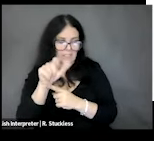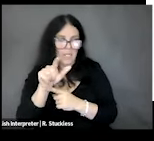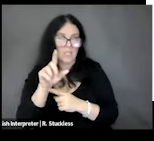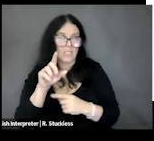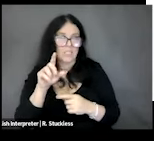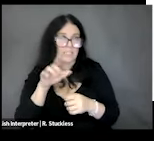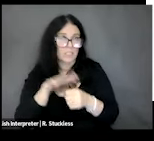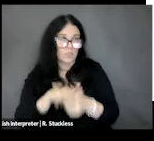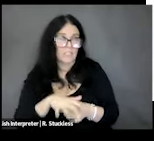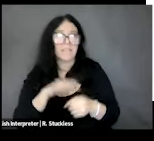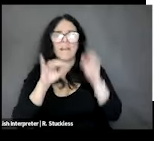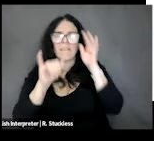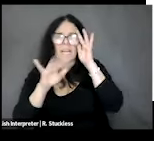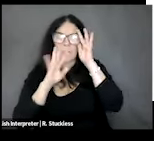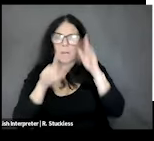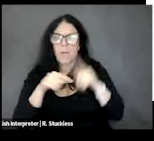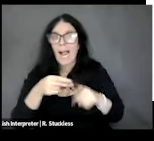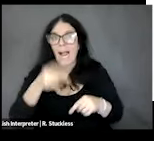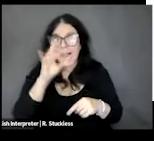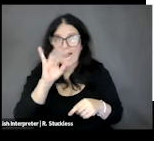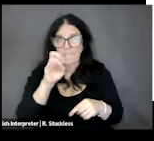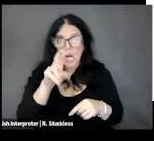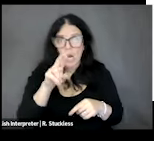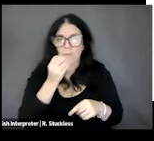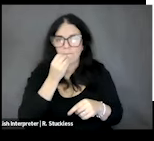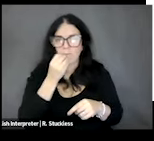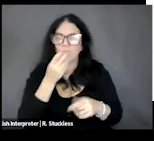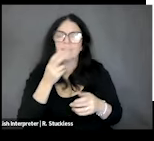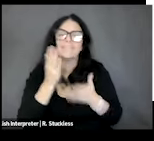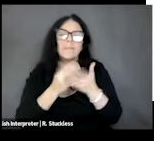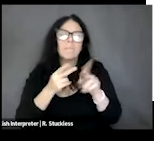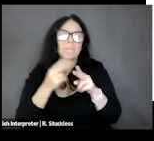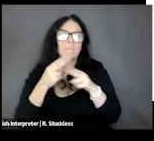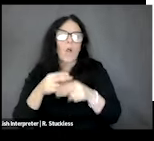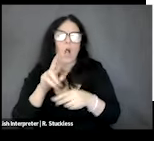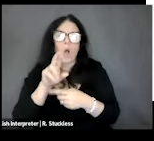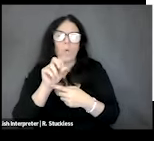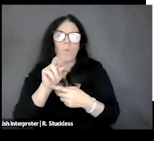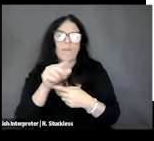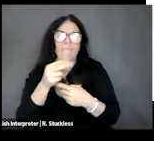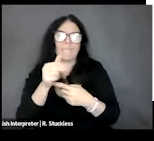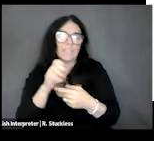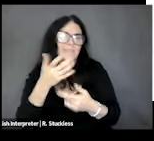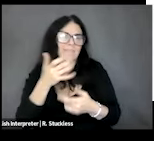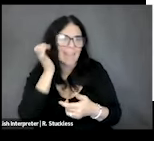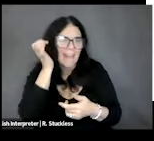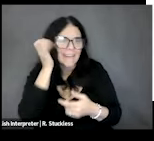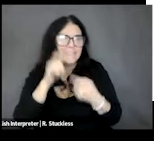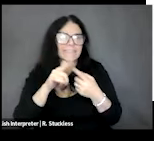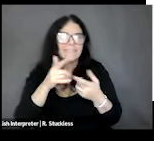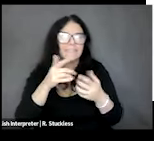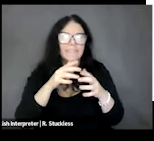foods, what's sometimes called roughage, things like that. Maybe easing back on that a little bit, I